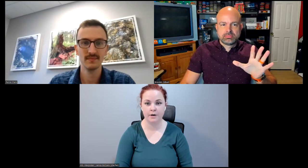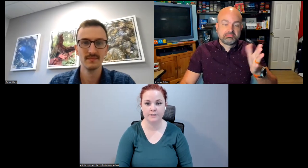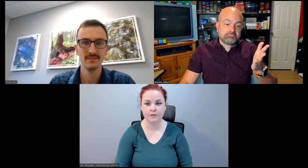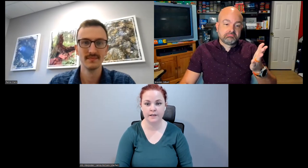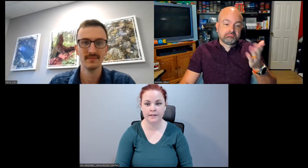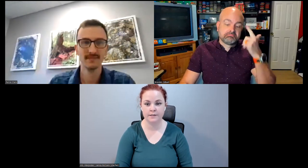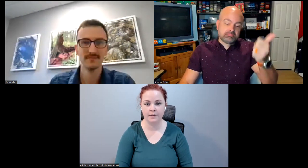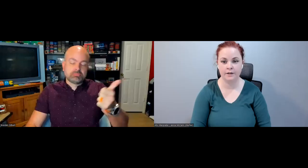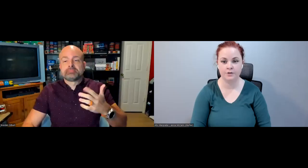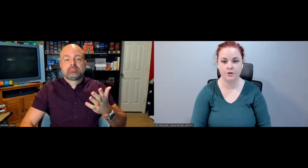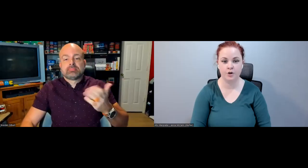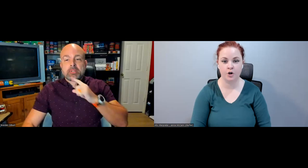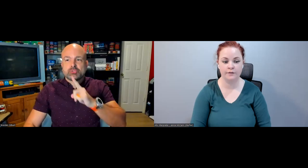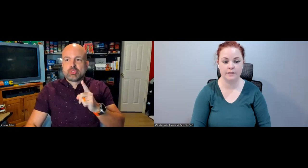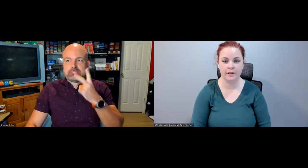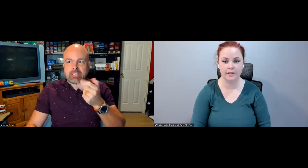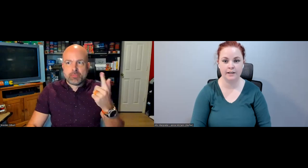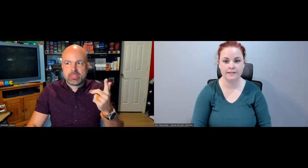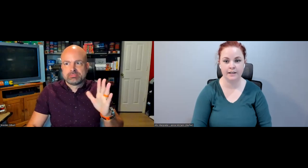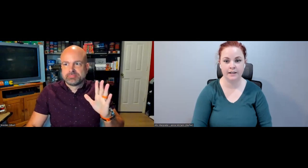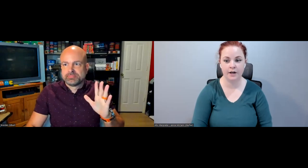to pause for second to make sure all the spotlighting is taken